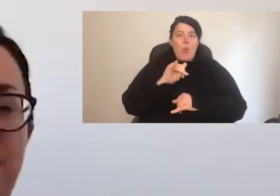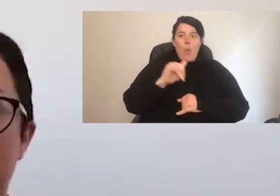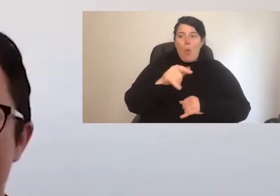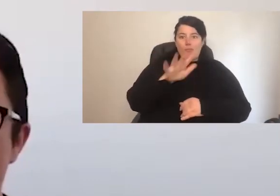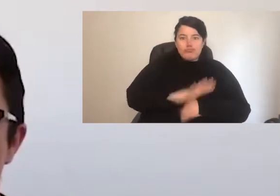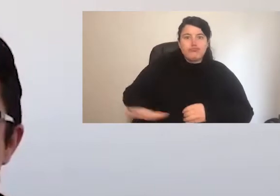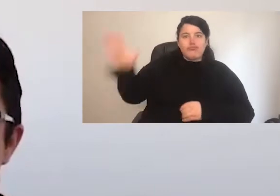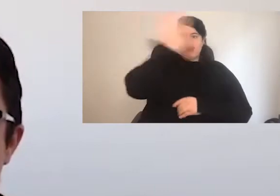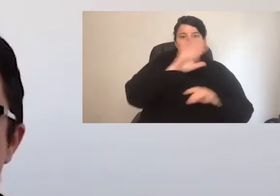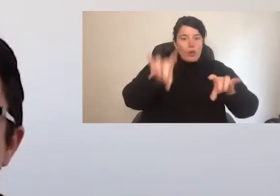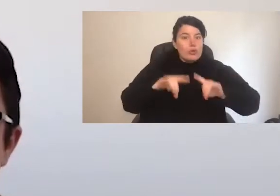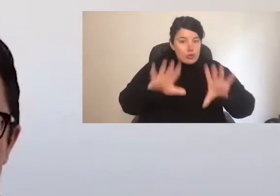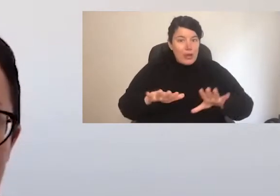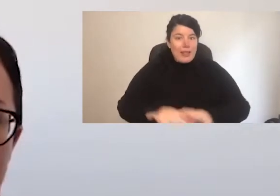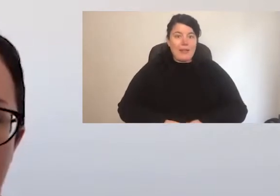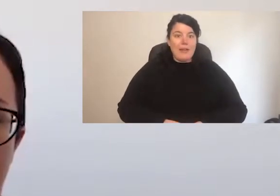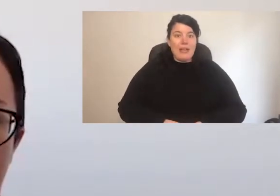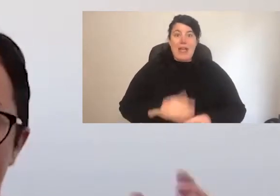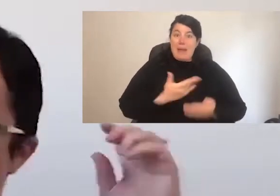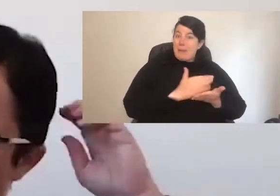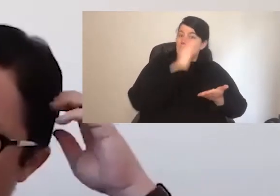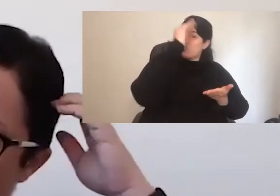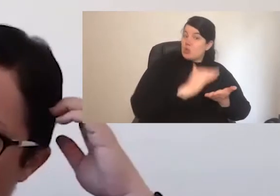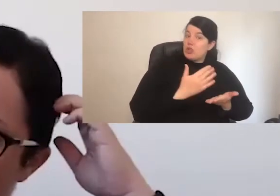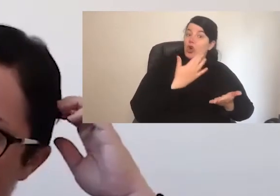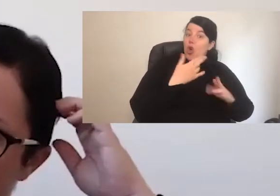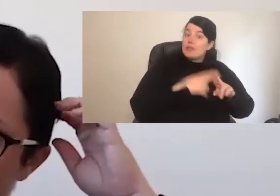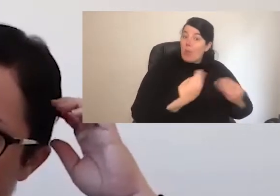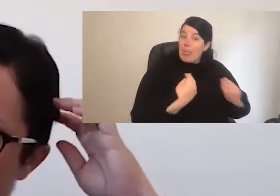have an impact on reducing overhead costs. For example, if we start to